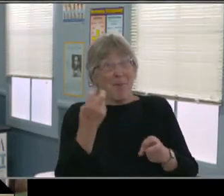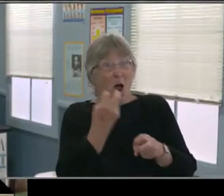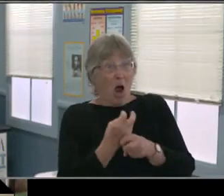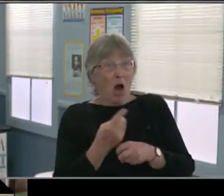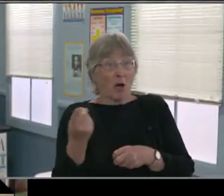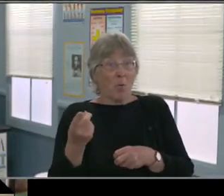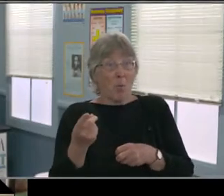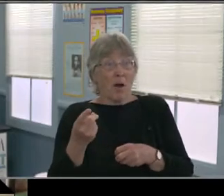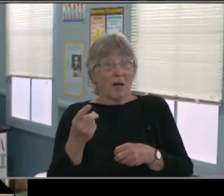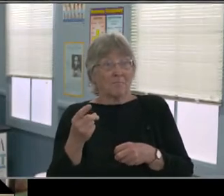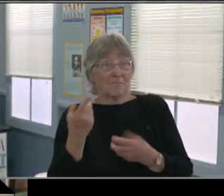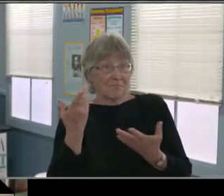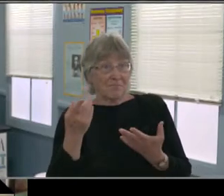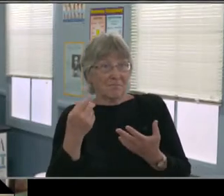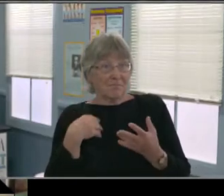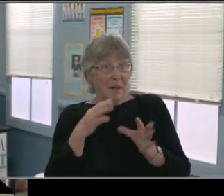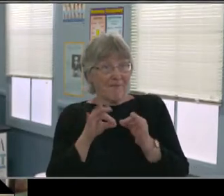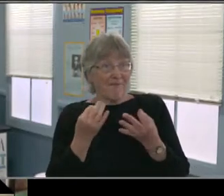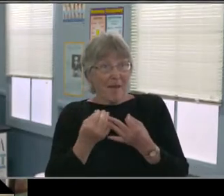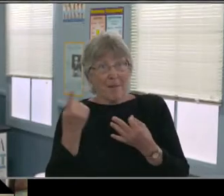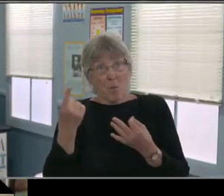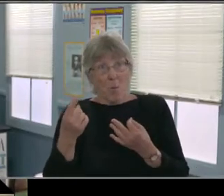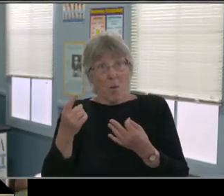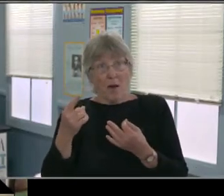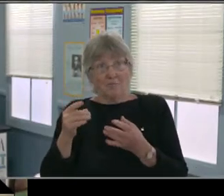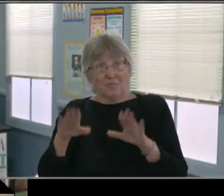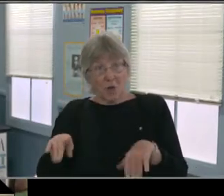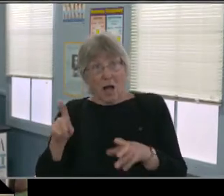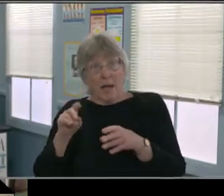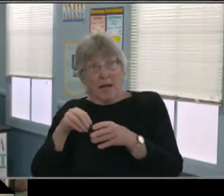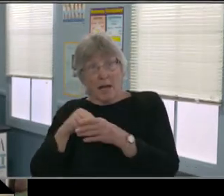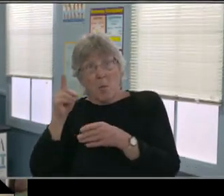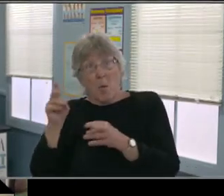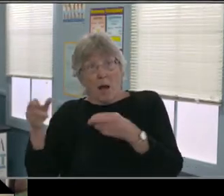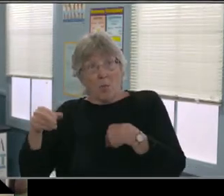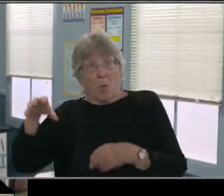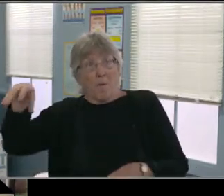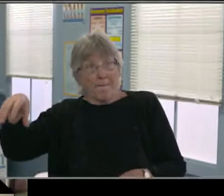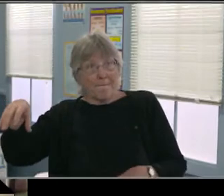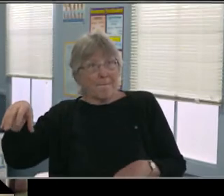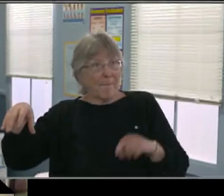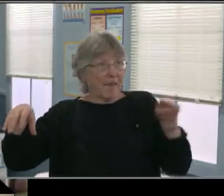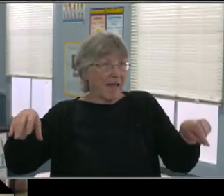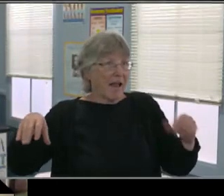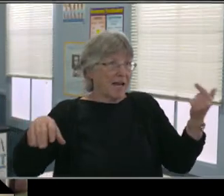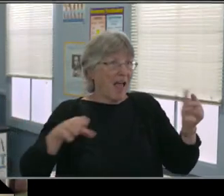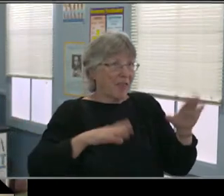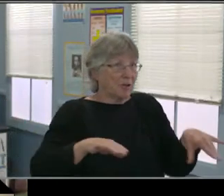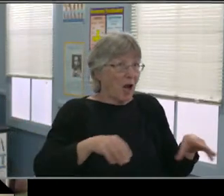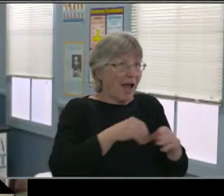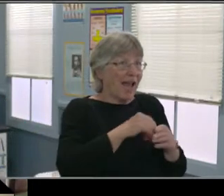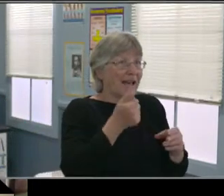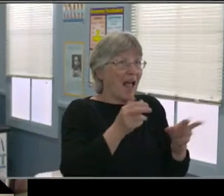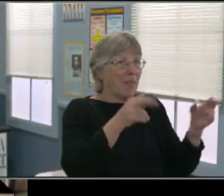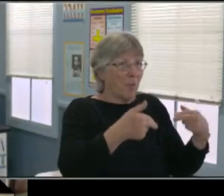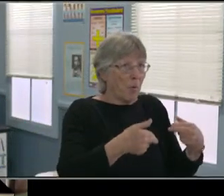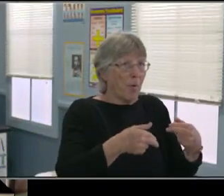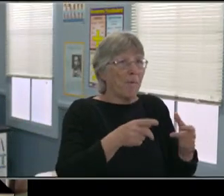I know we have to get to Mike Anderson as far as this presentation, but I just wanna address something as far as the cameras.